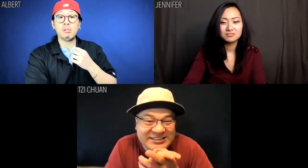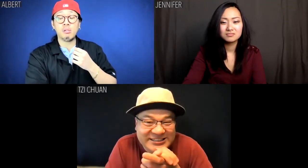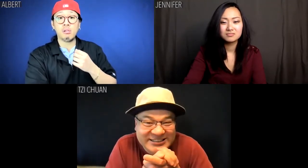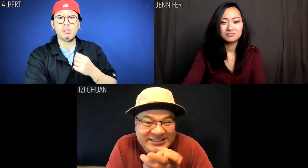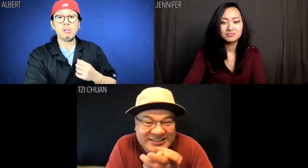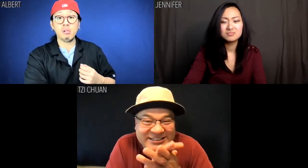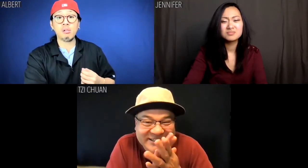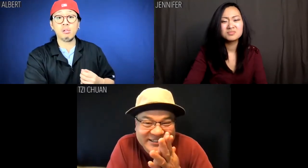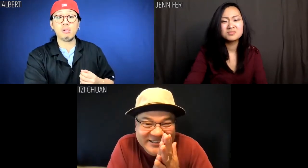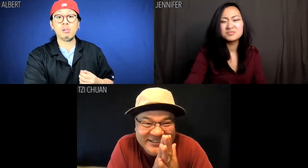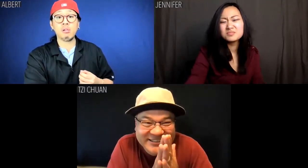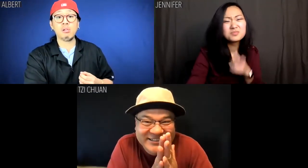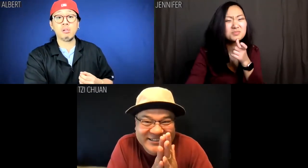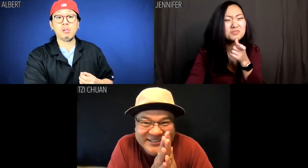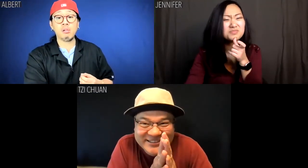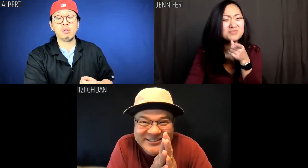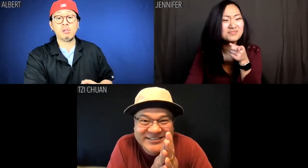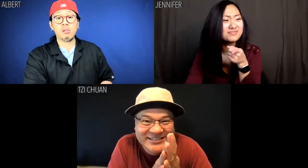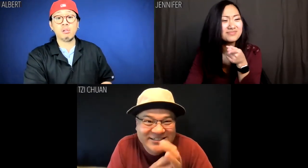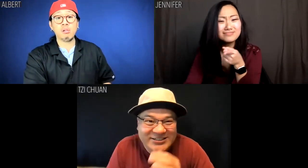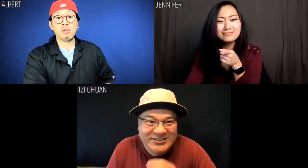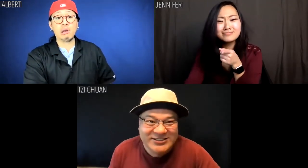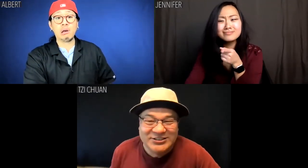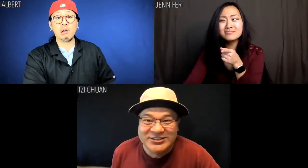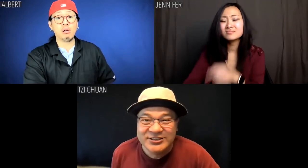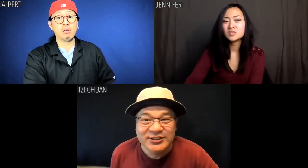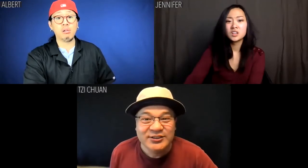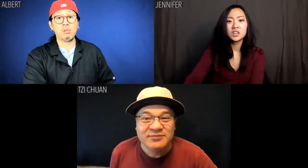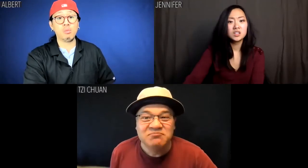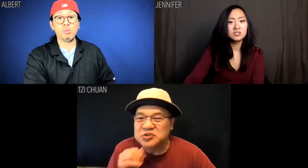Hee, hee, hee. Jennifer: Who is this dude?